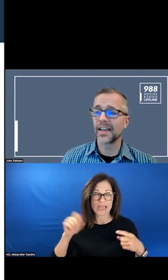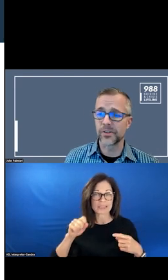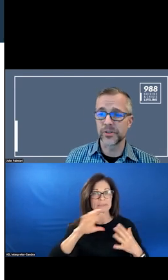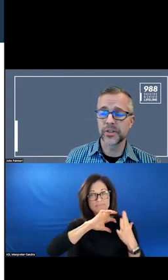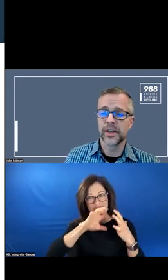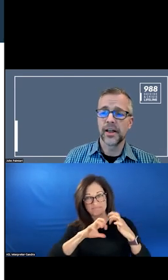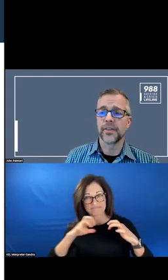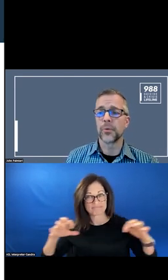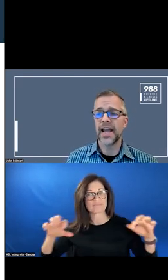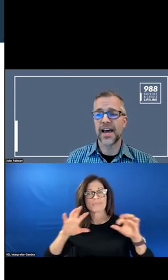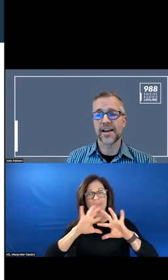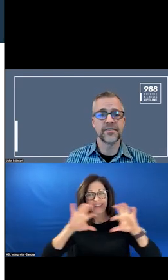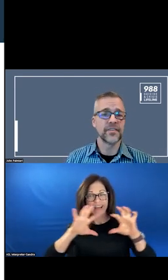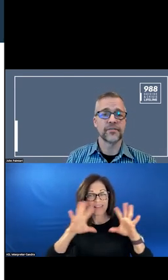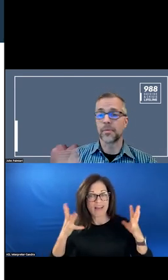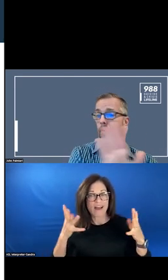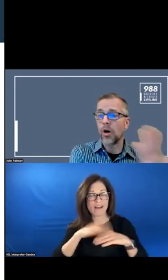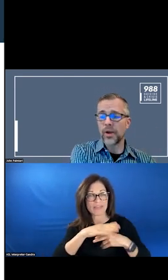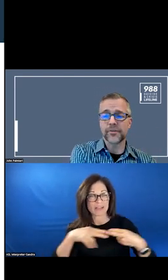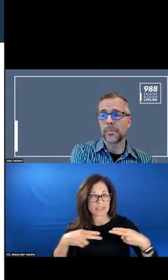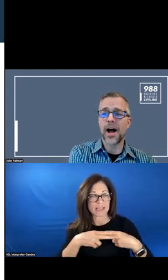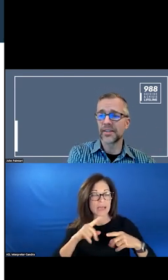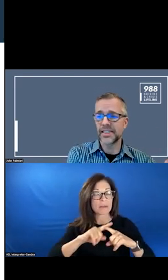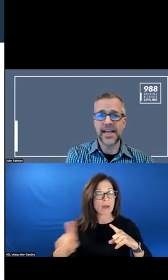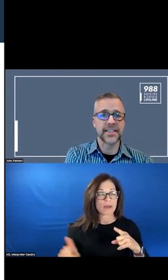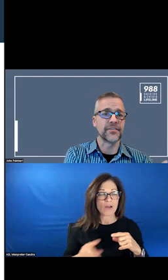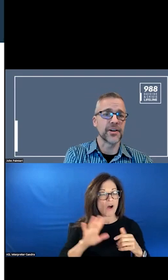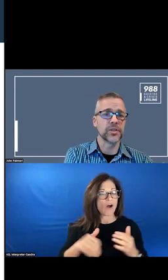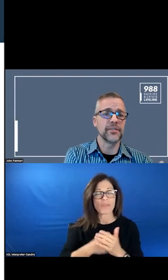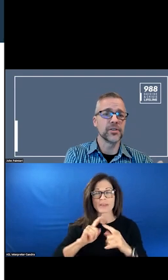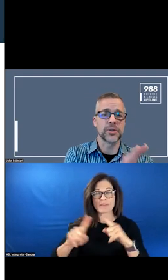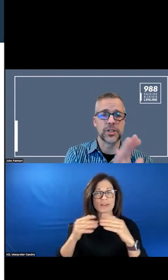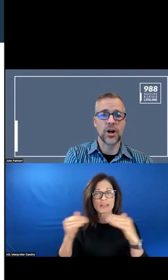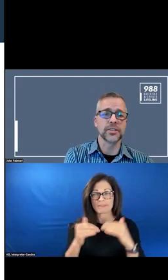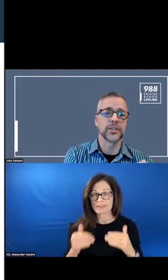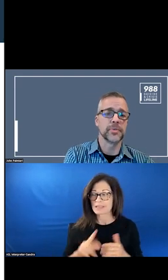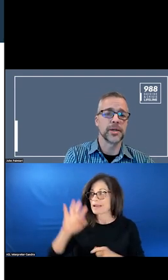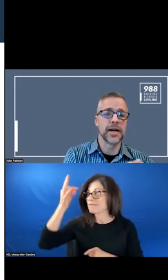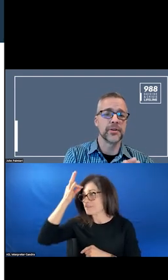LEVERS THAT WE HAVE ALL THE WAY FROM THE POLICY END AT THE FEDERAL LEVEL. SO I TALKED A LITTLE BIT ABOUT